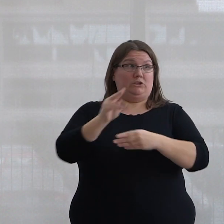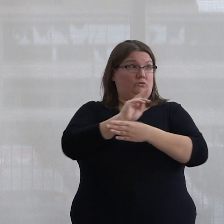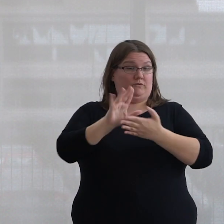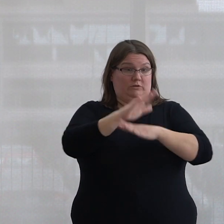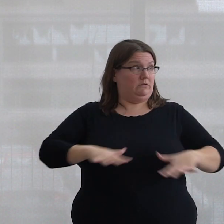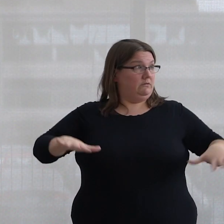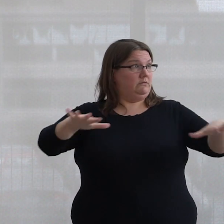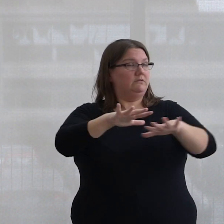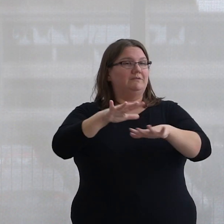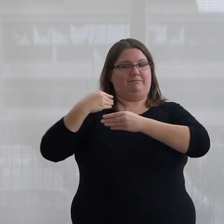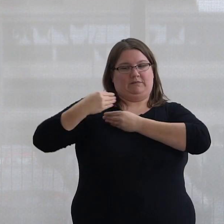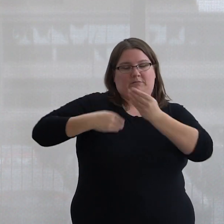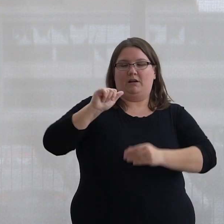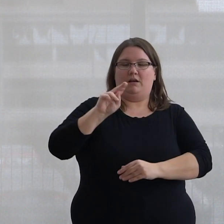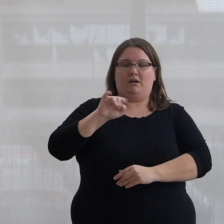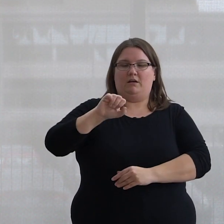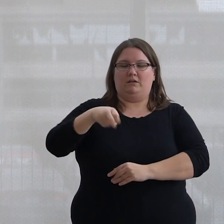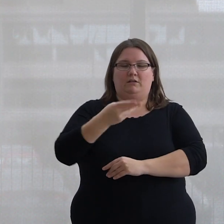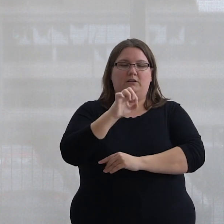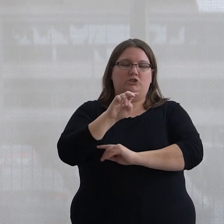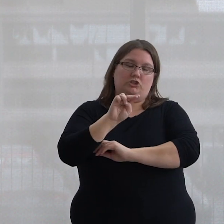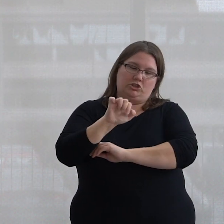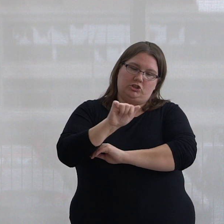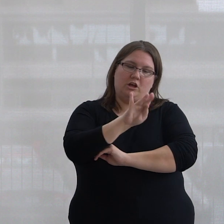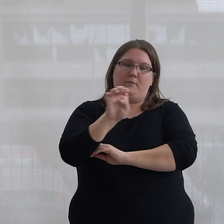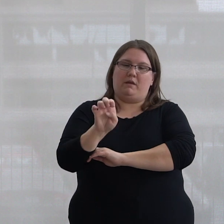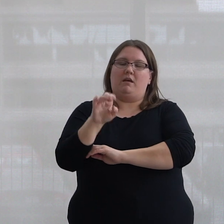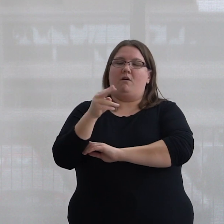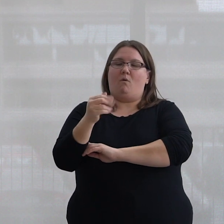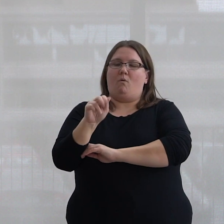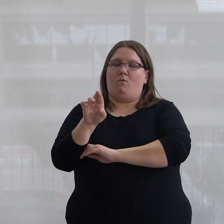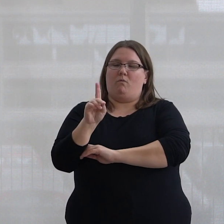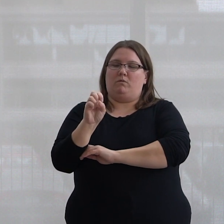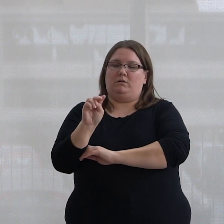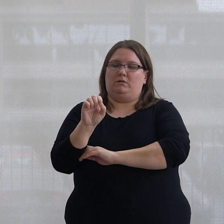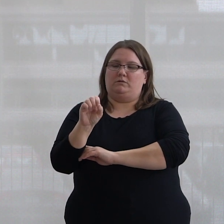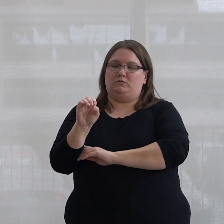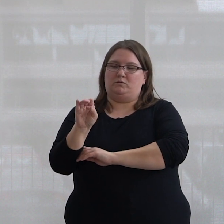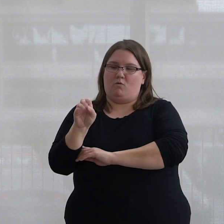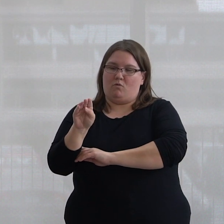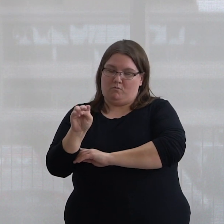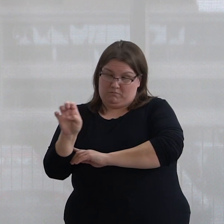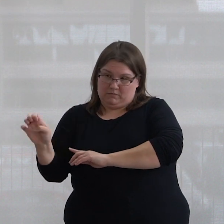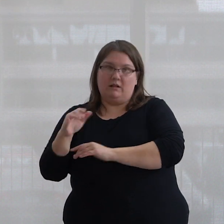are situated on traditional Anishinaabe and Haudenosaunee land. In recognizing this land, we must recognize its history